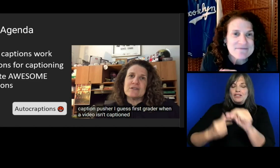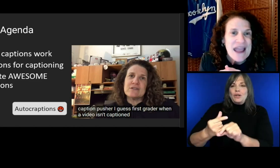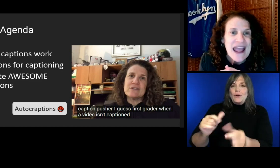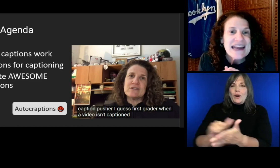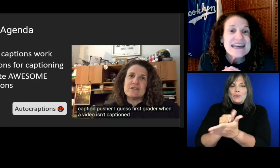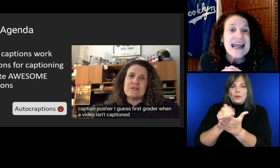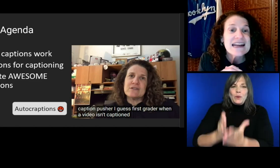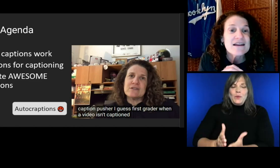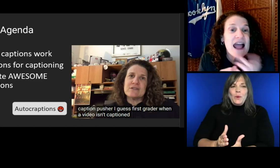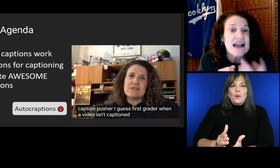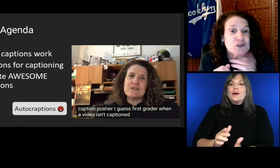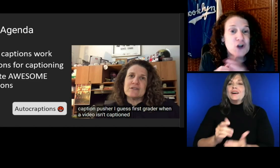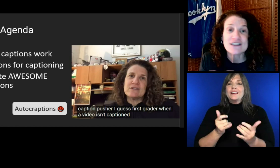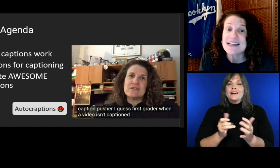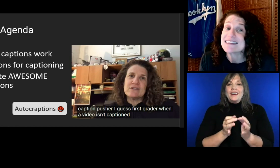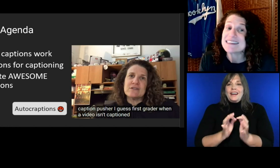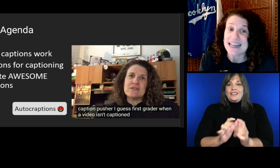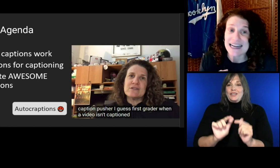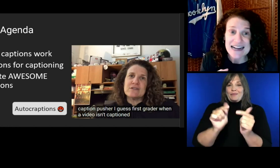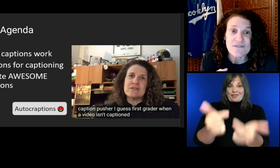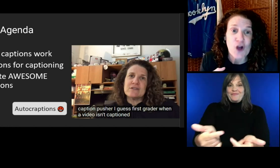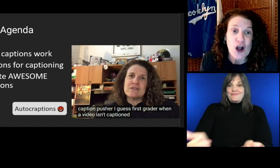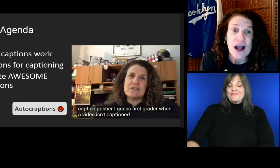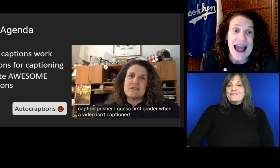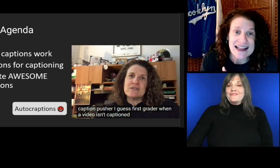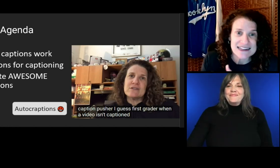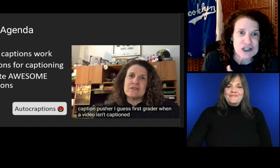And Charles says he's a native Long Islander.